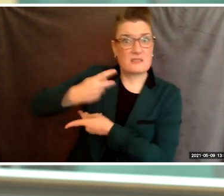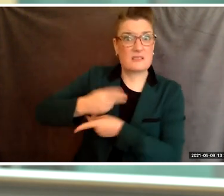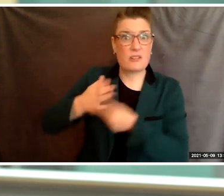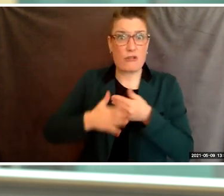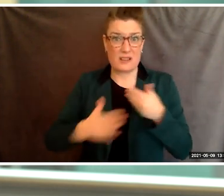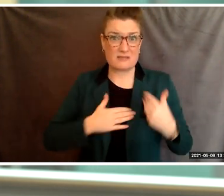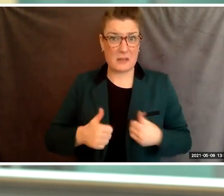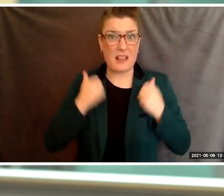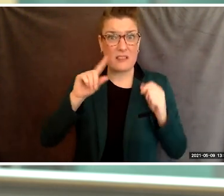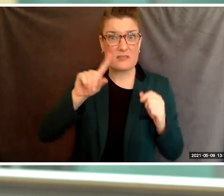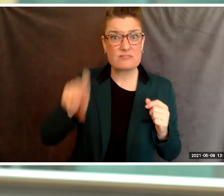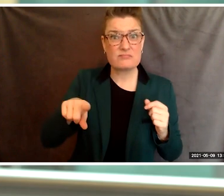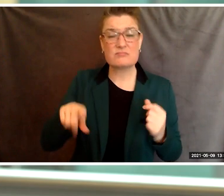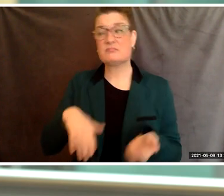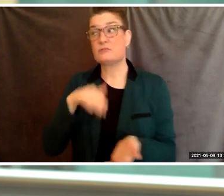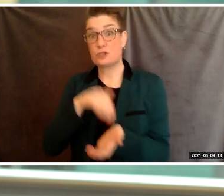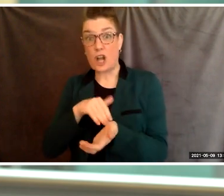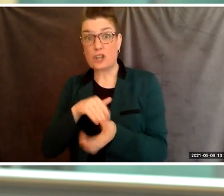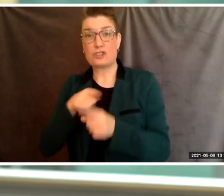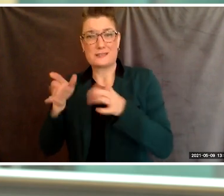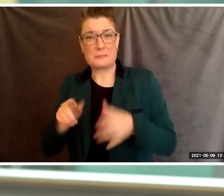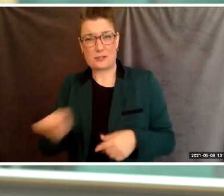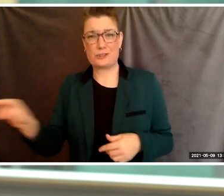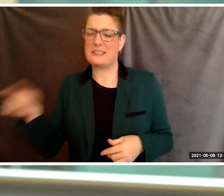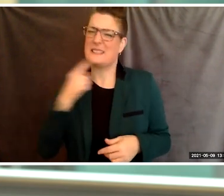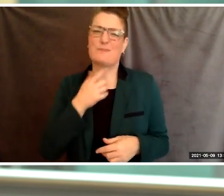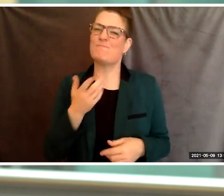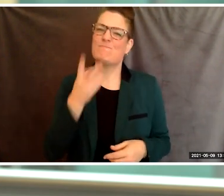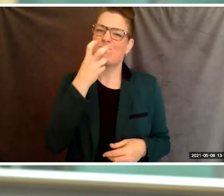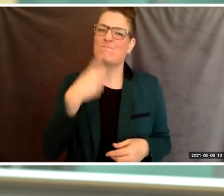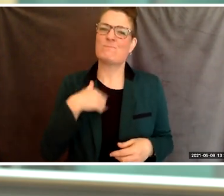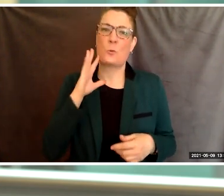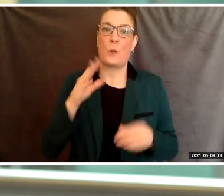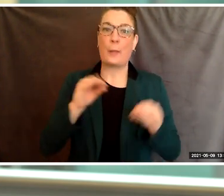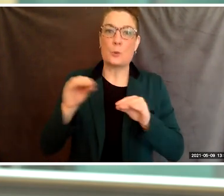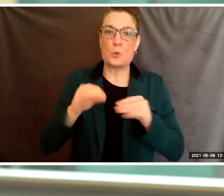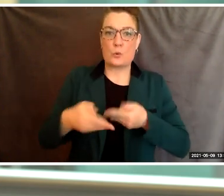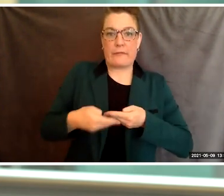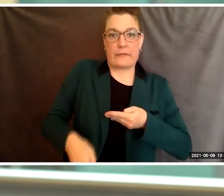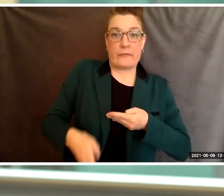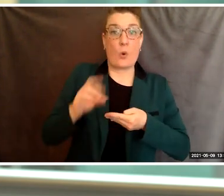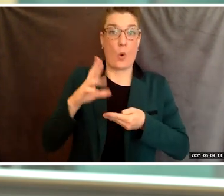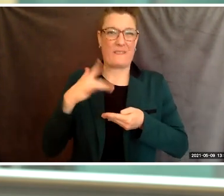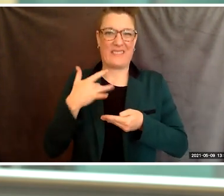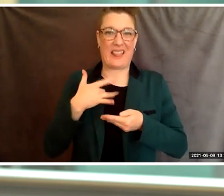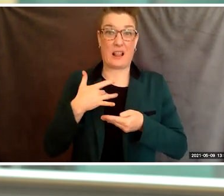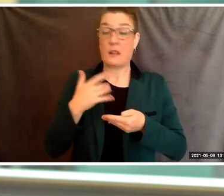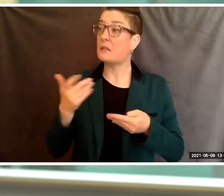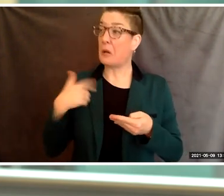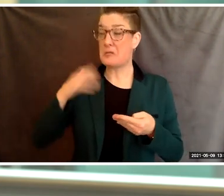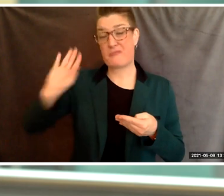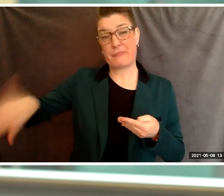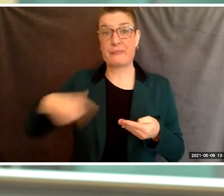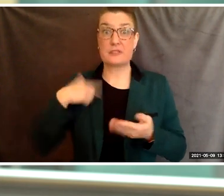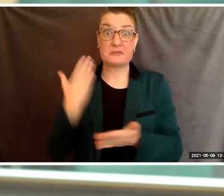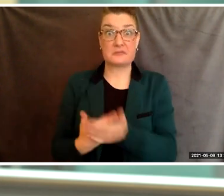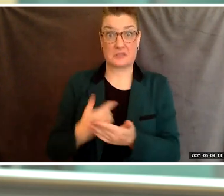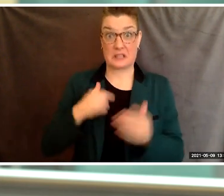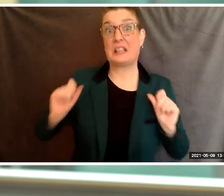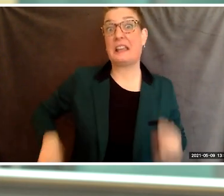The doctors and specialists alike told us I likely wouldn't move if I blew my waist. And when I proved them wrong I was still sure, but you'll likely never walk again.